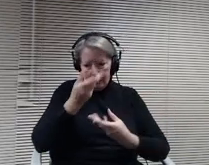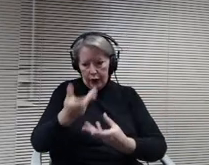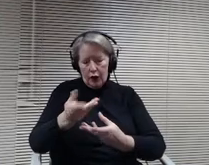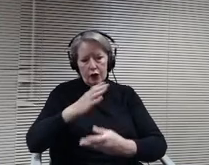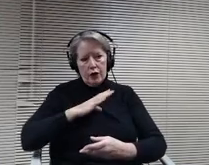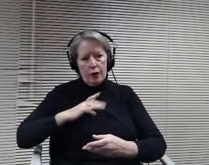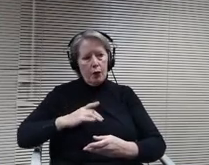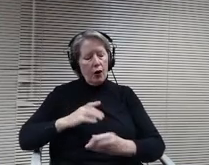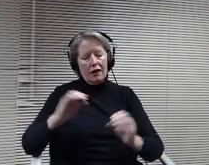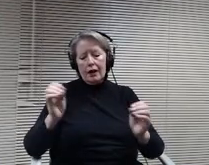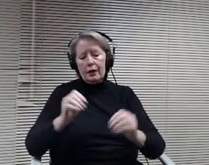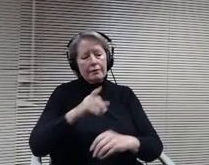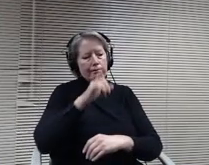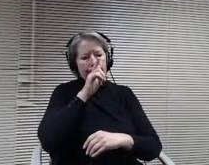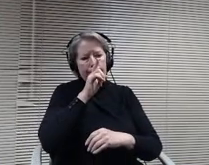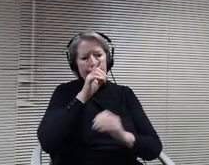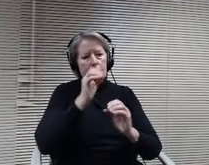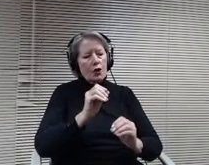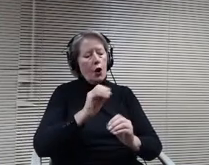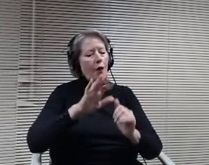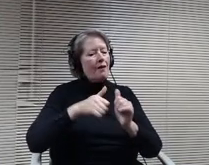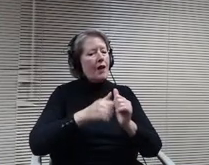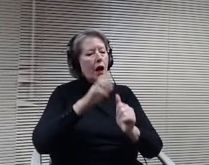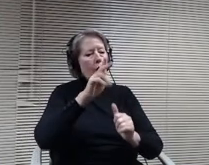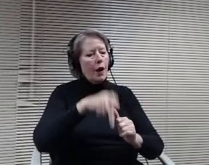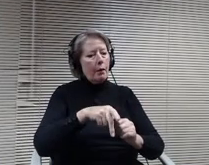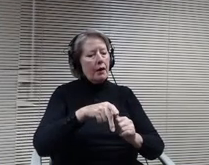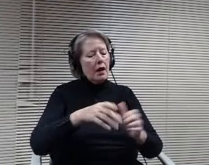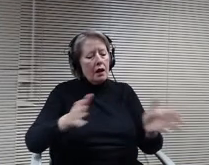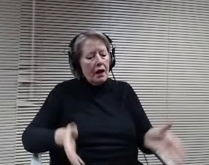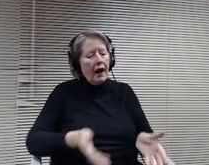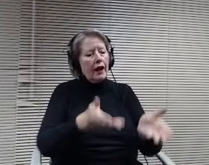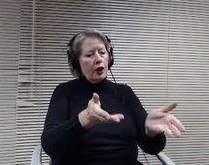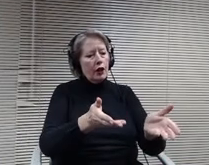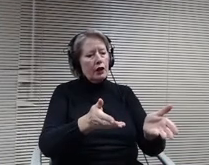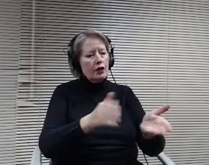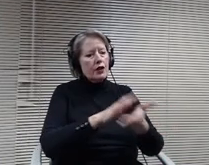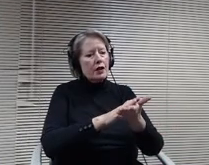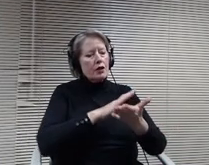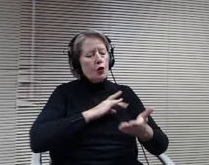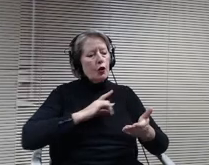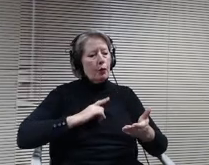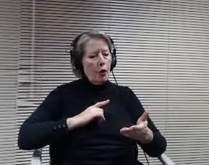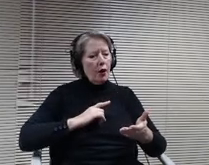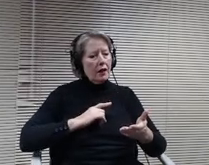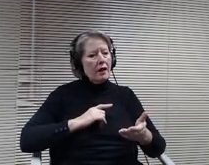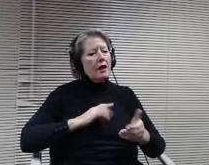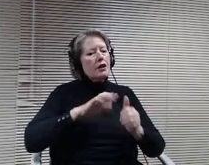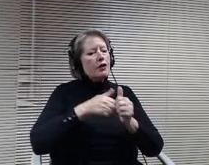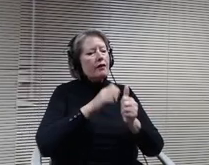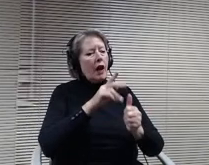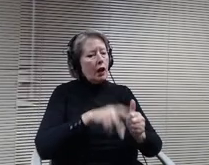I urge the school Board to provide investigative updates to victims, including the final decision and specific ramifications for the